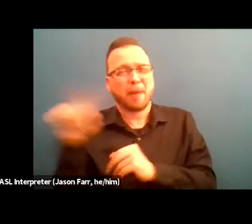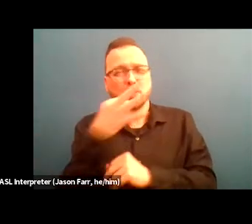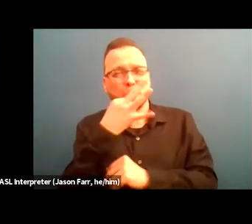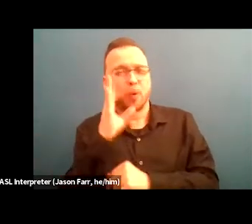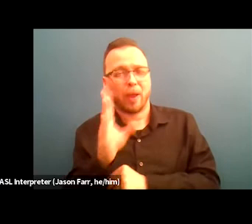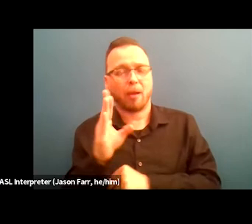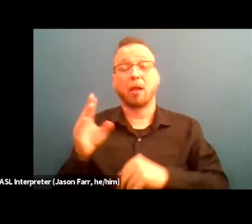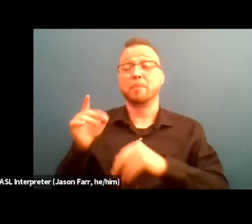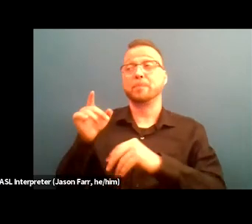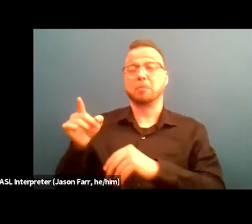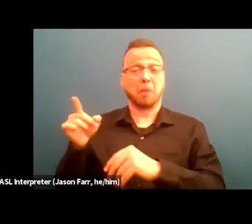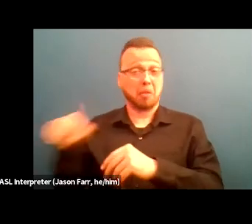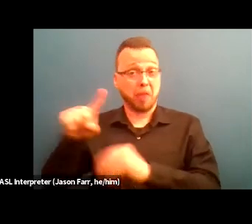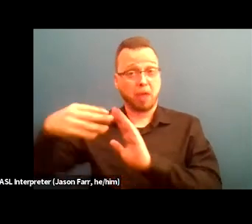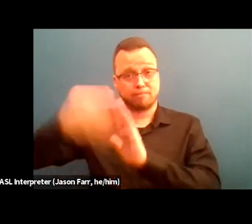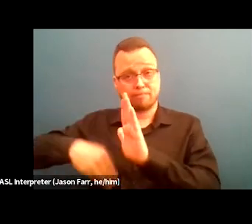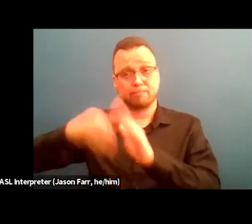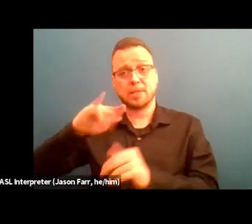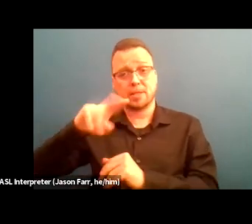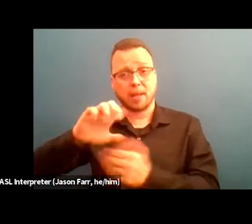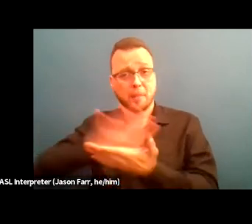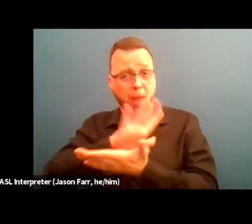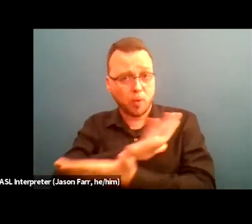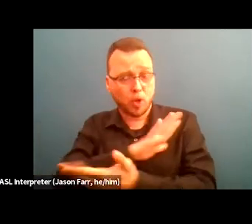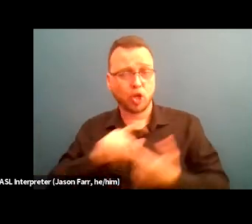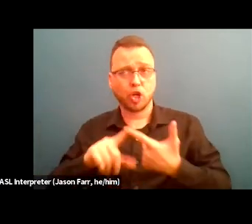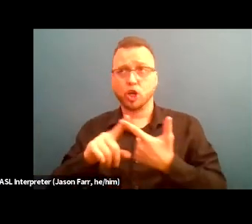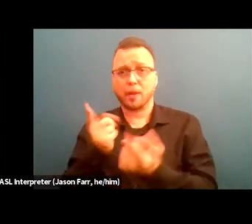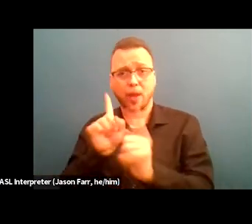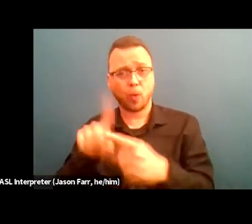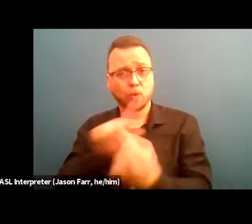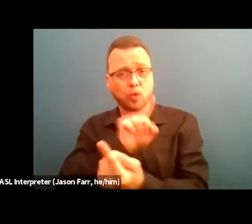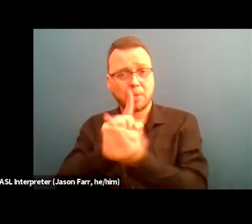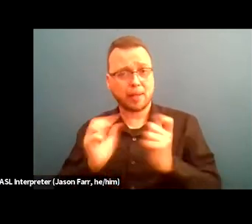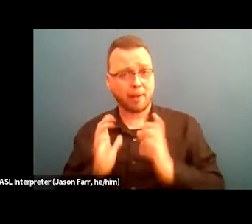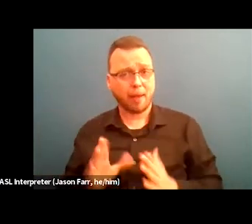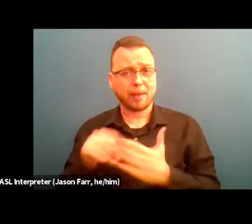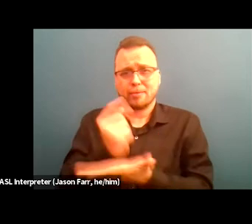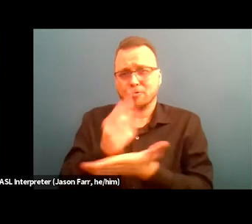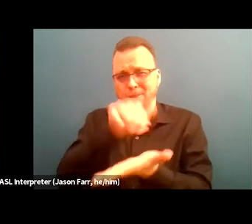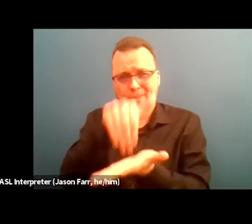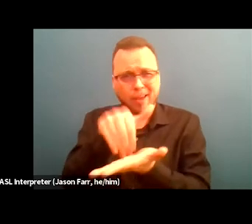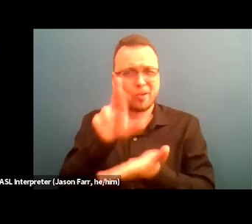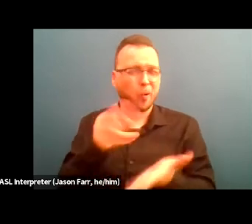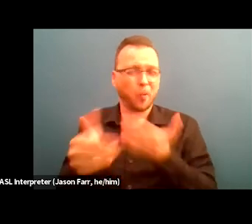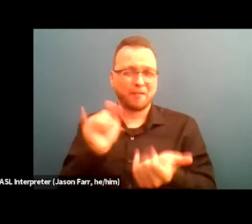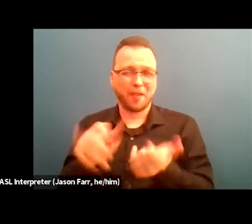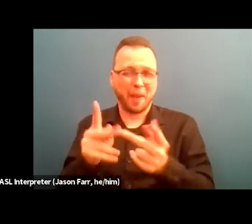They complete the intake paperwork they go and they meet the clients in the treatment centers or wherever they're at. When we first engage with the clients,